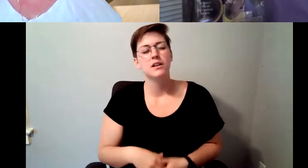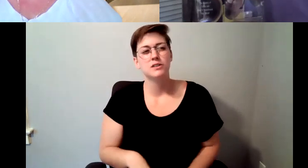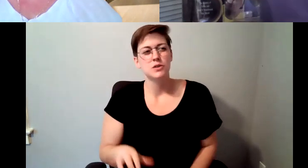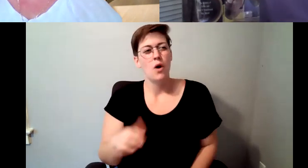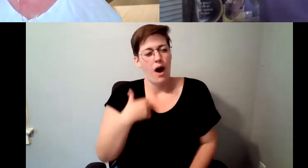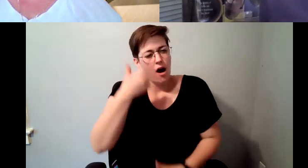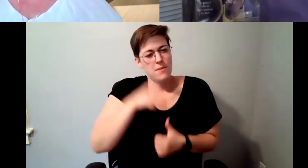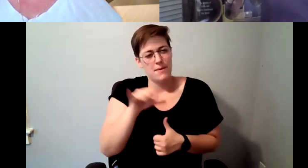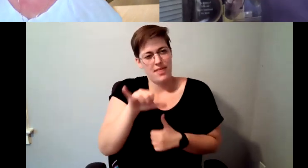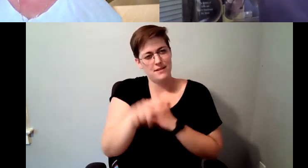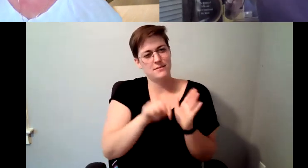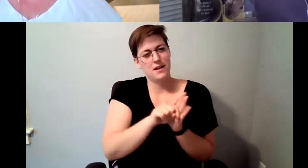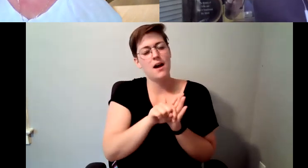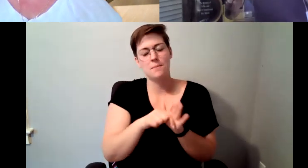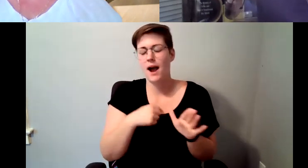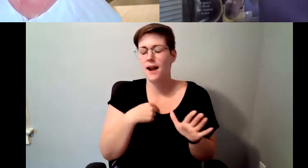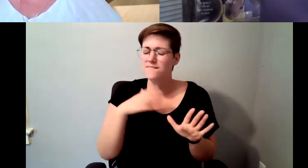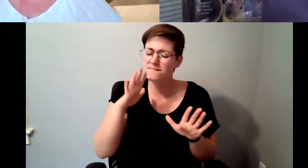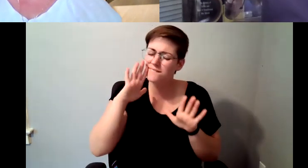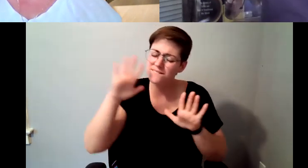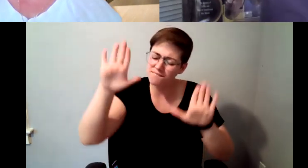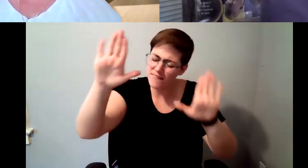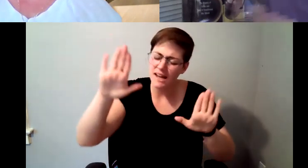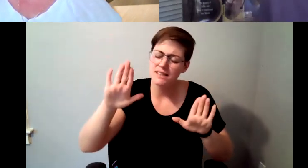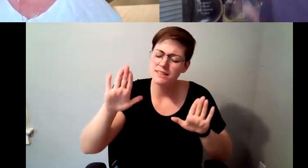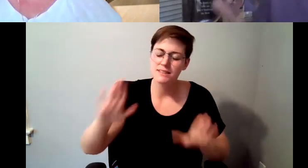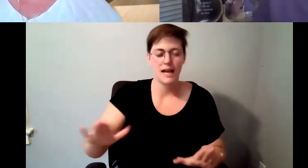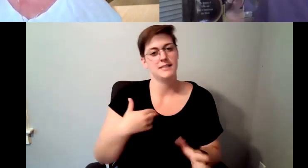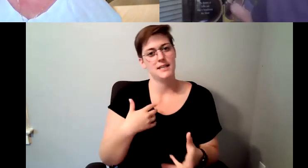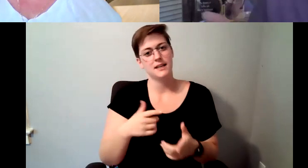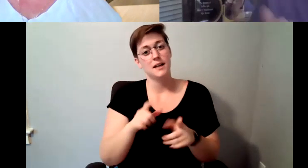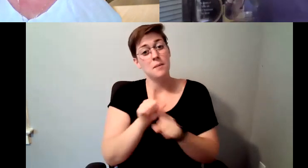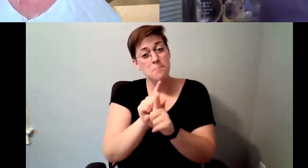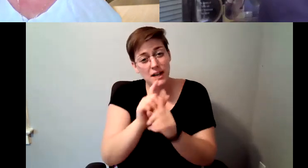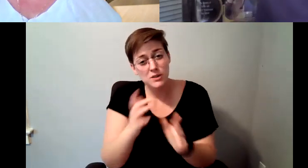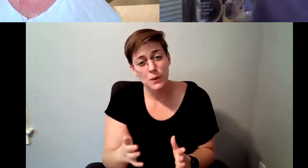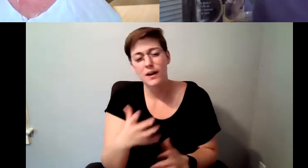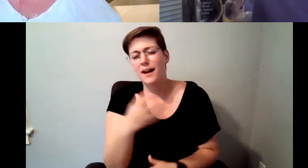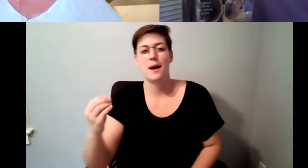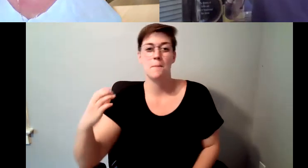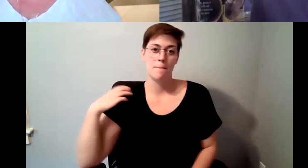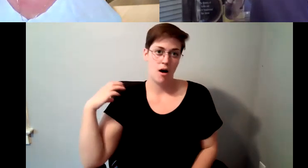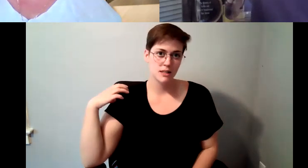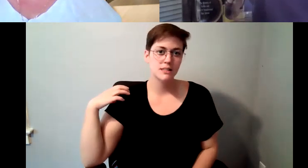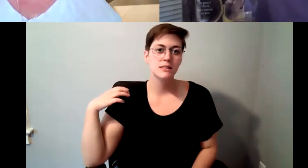boss Jeff Miller was his name. D. Major Cohen: And we both understood what I just described to you and and we said, how